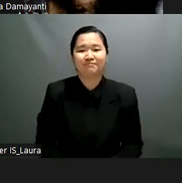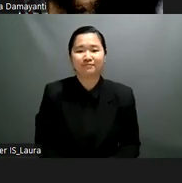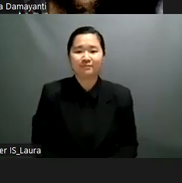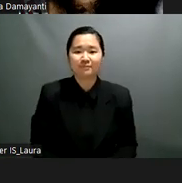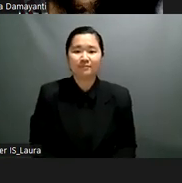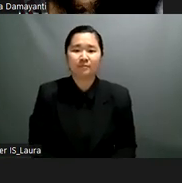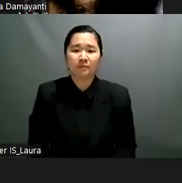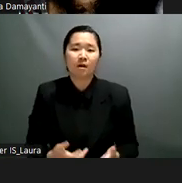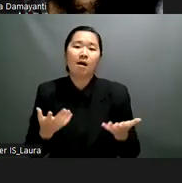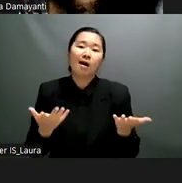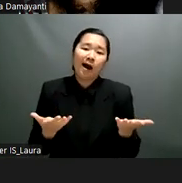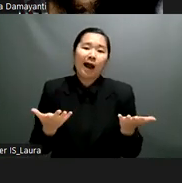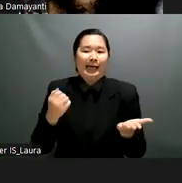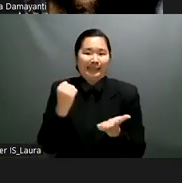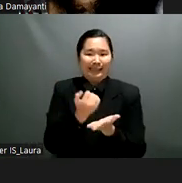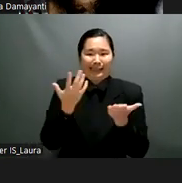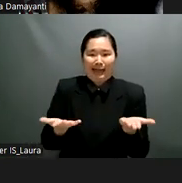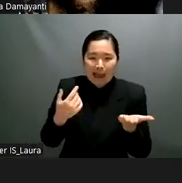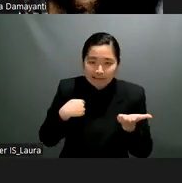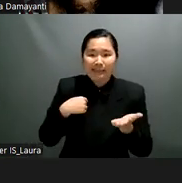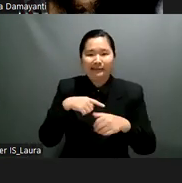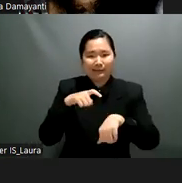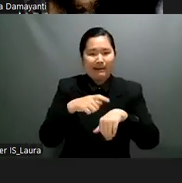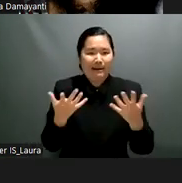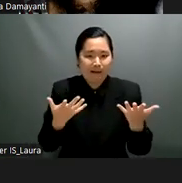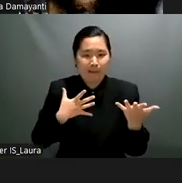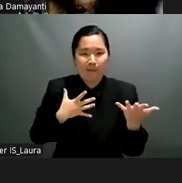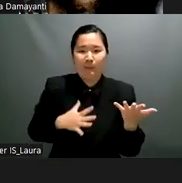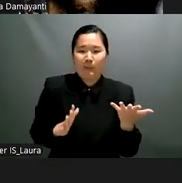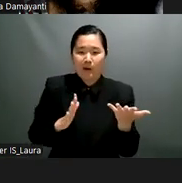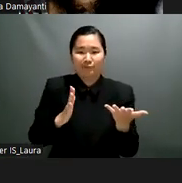and i i hope that all of our participants here today will find these remarks useful